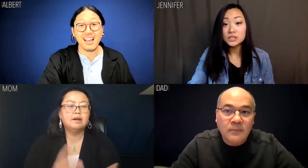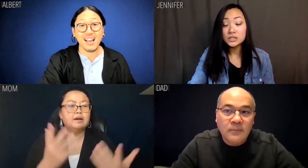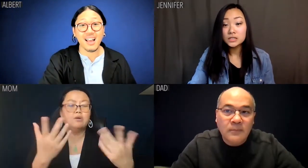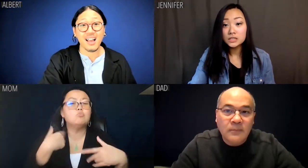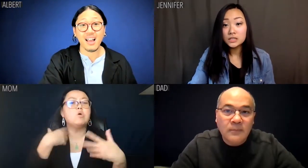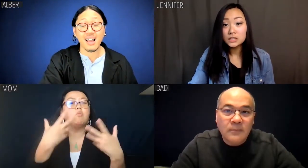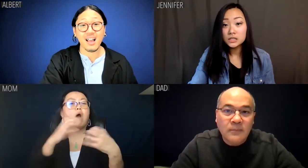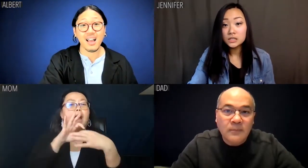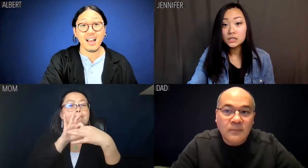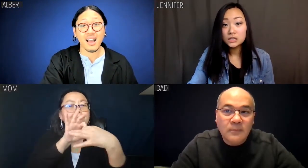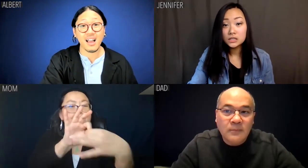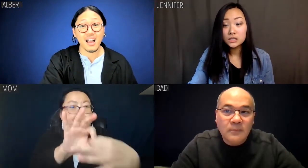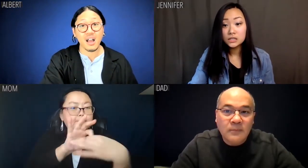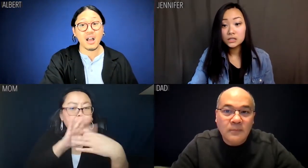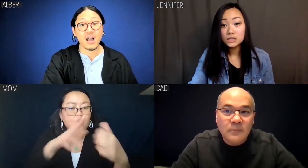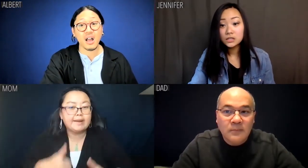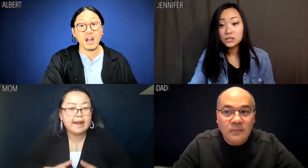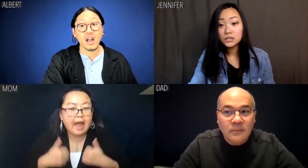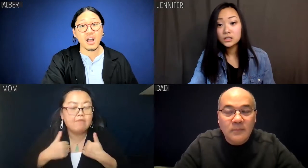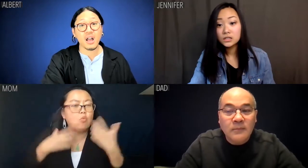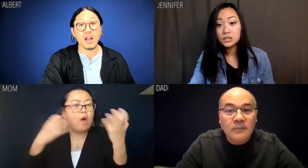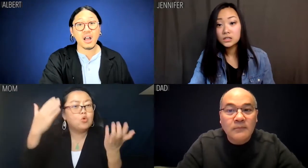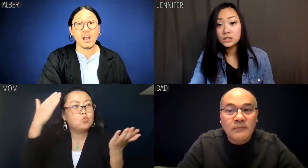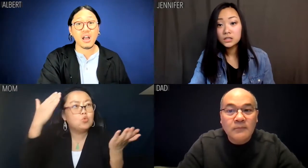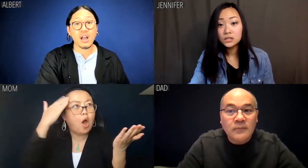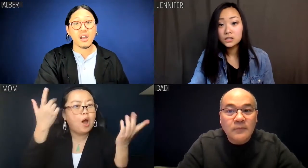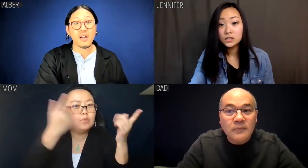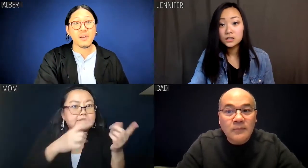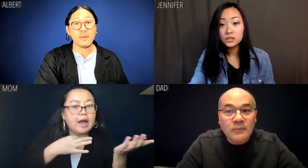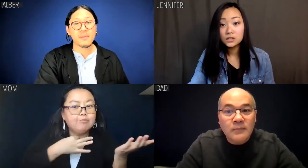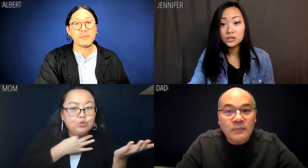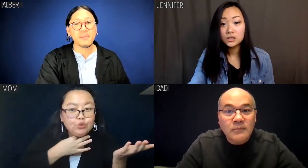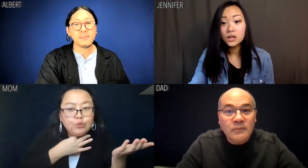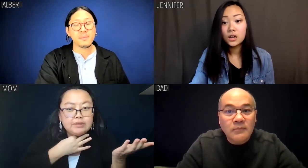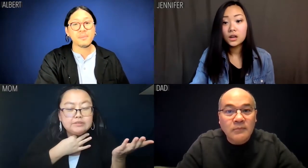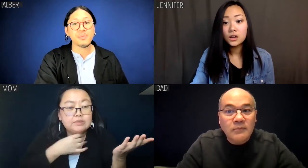Mom: We just want to be included.